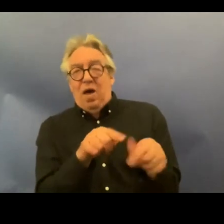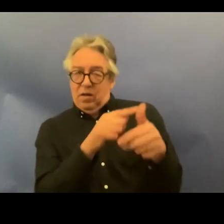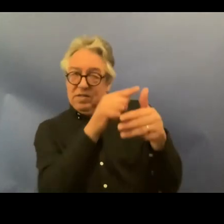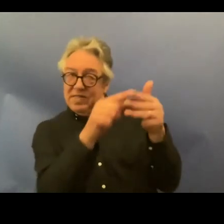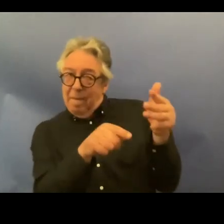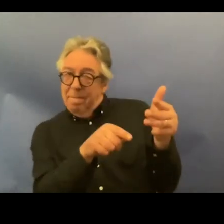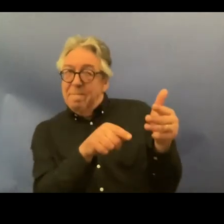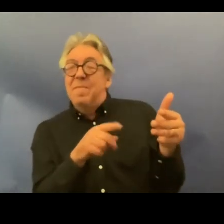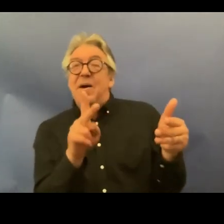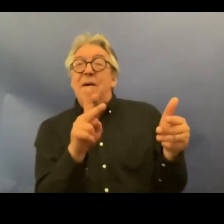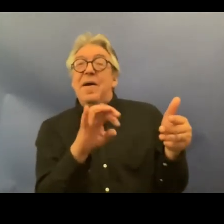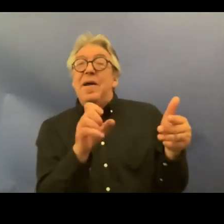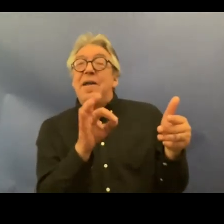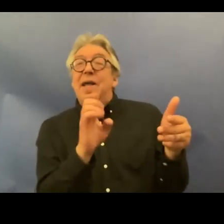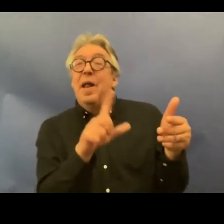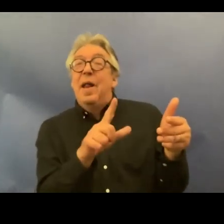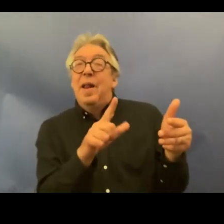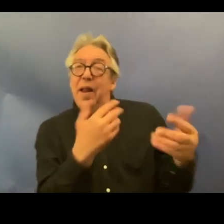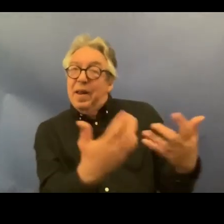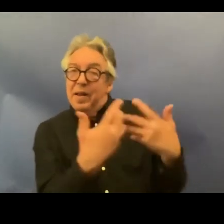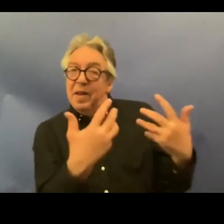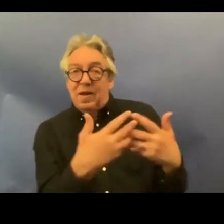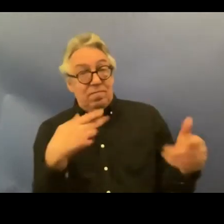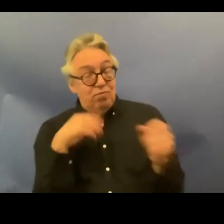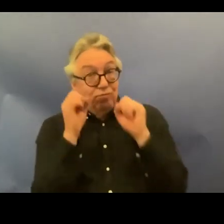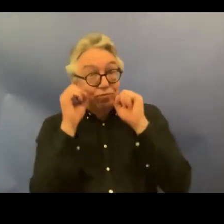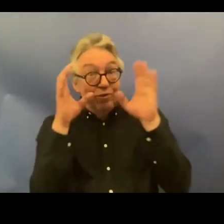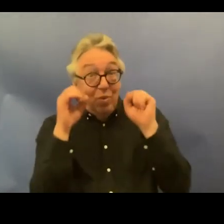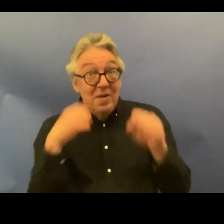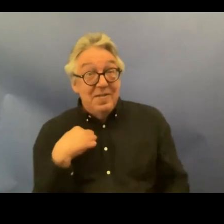kto that were made right before I was quite surprised to hear that the